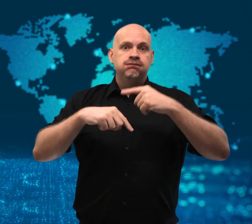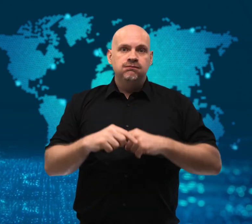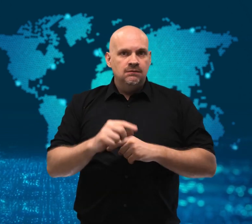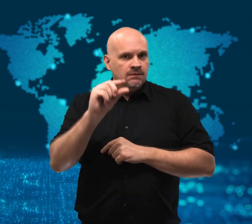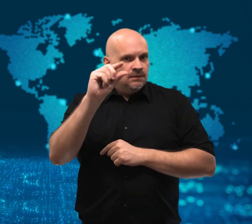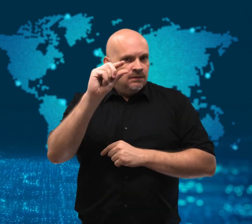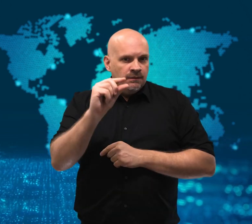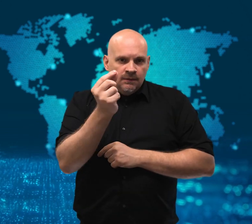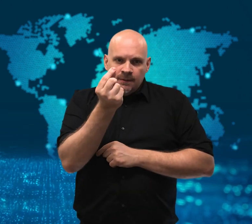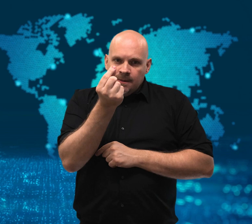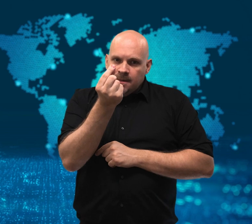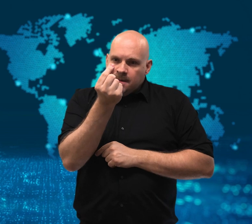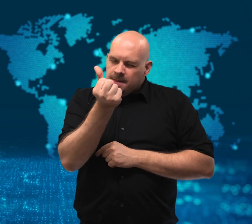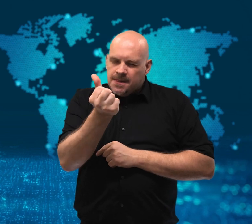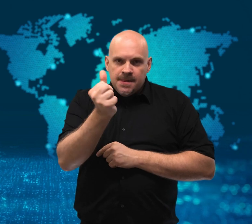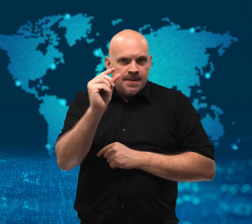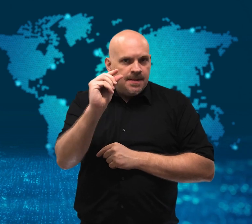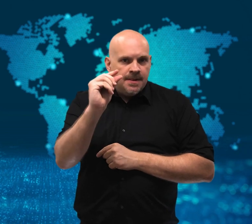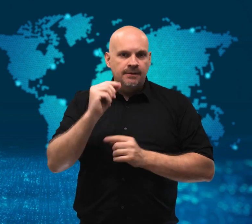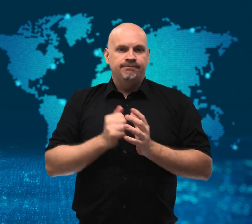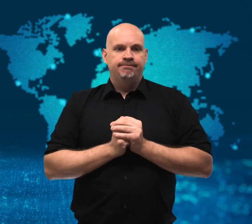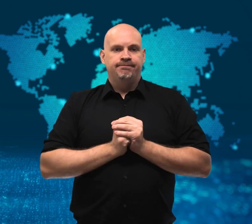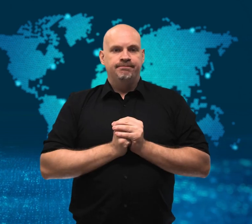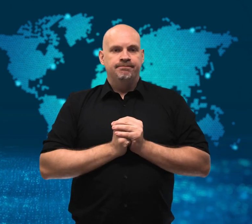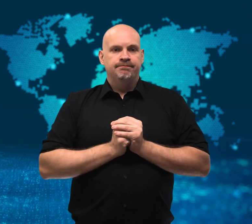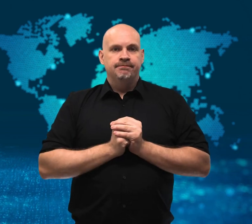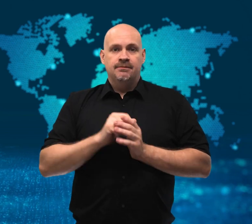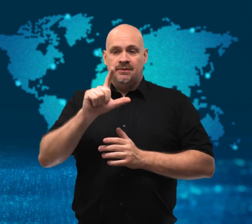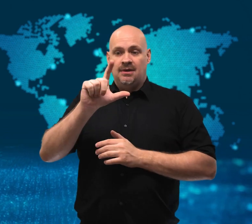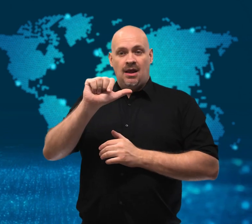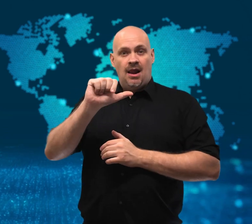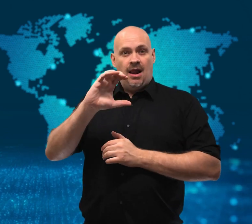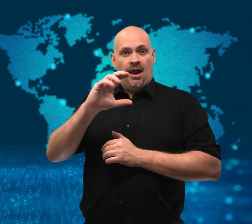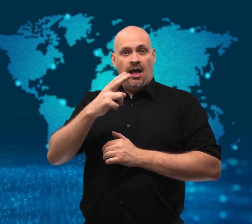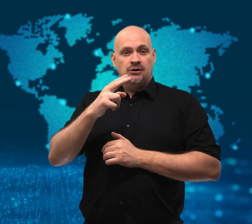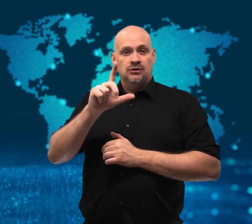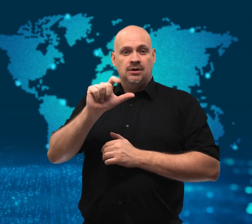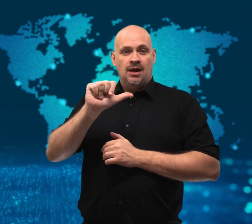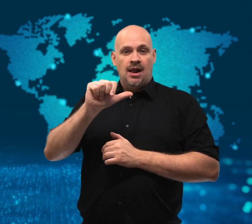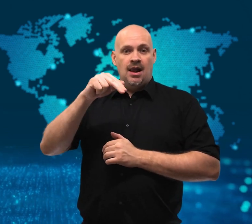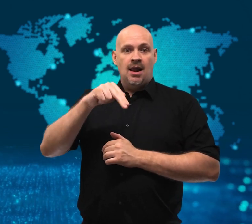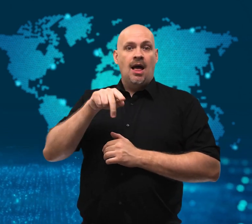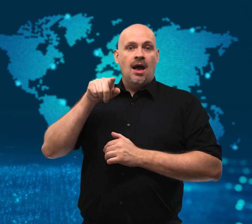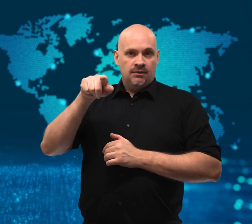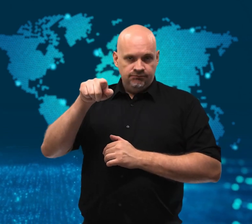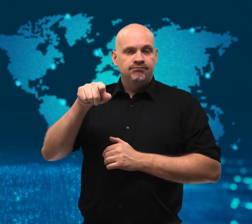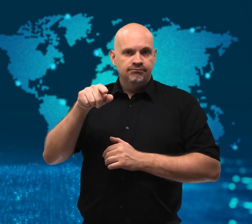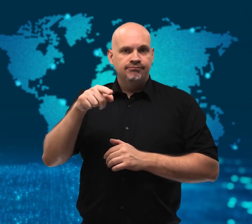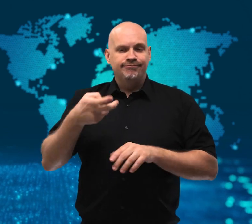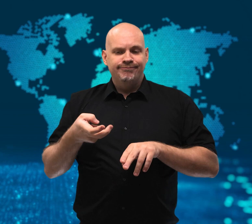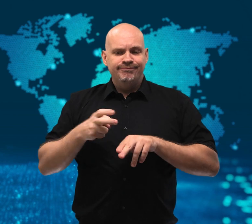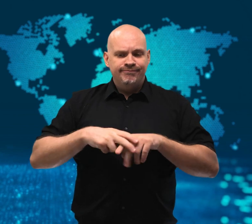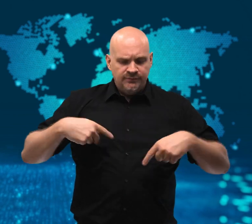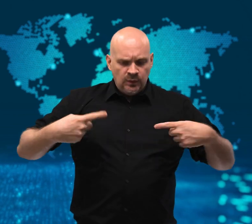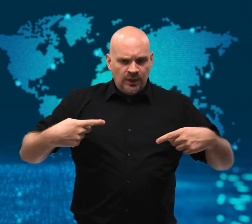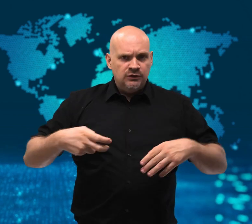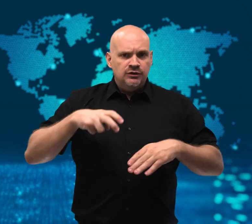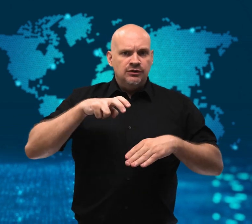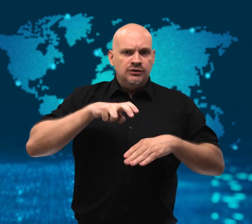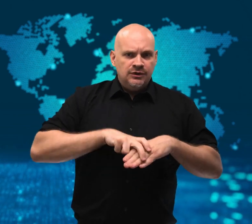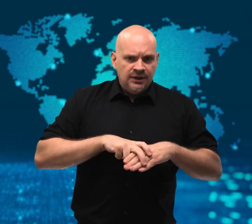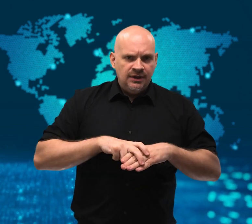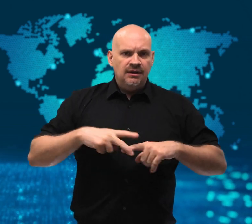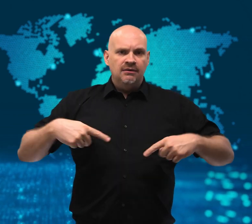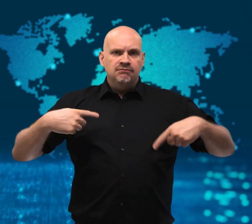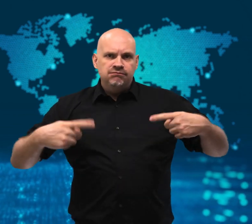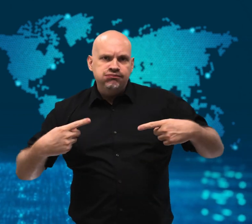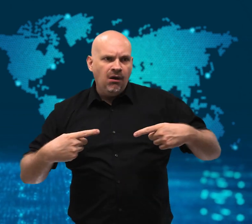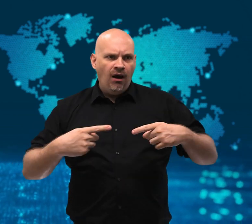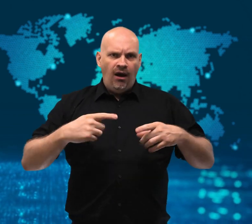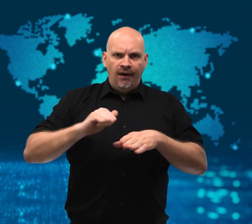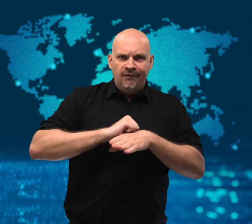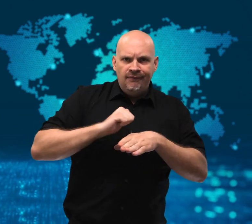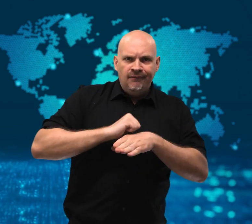Lachlan got into wheelchair skating when he was a young teen.